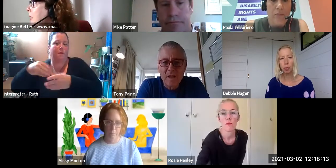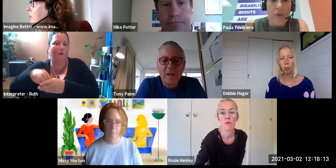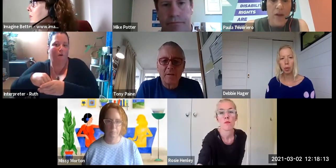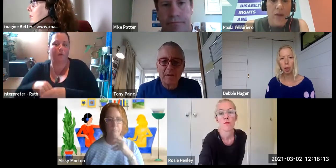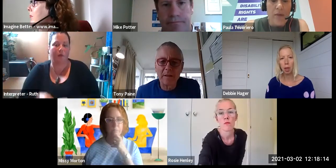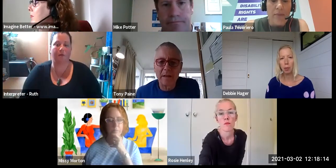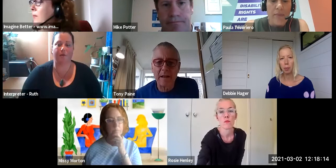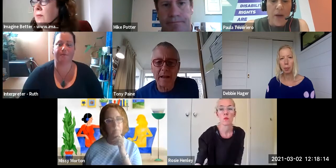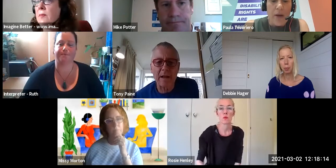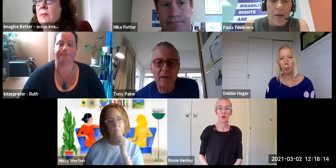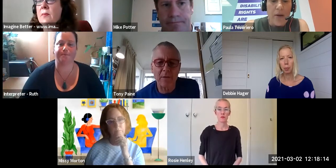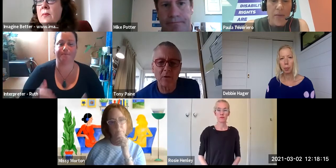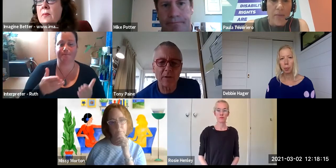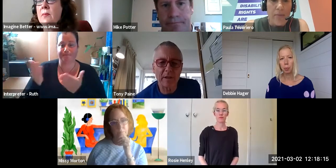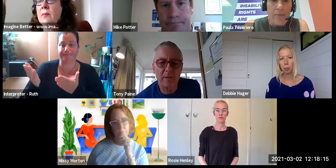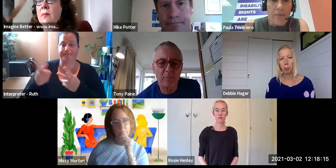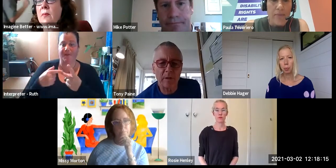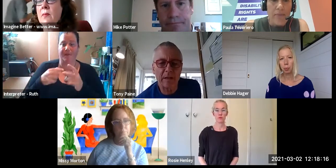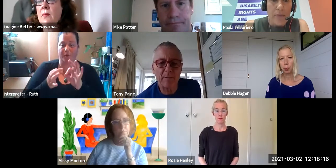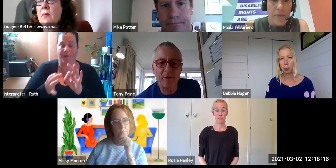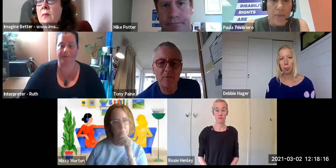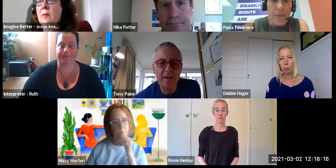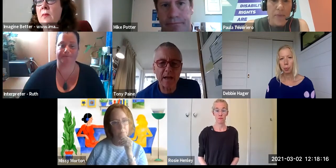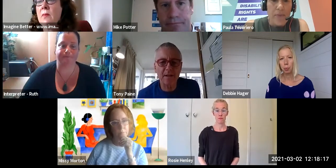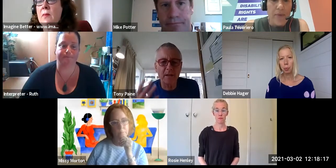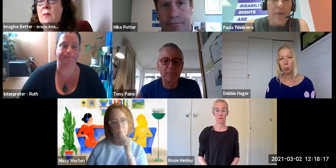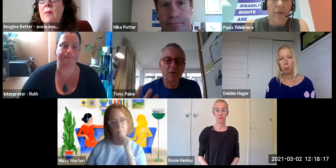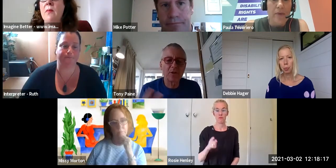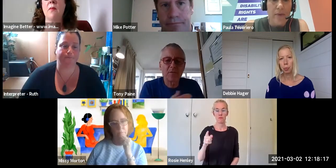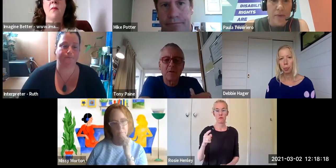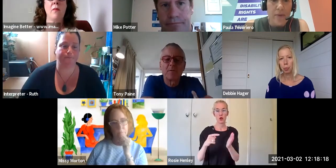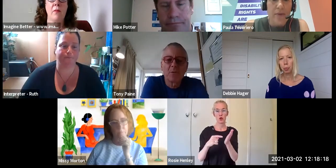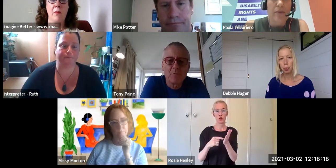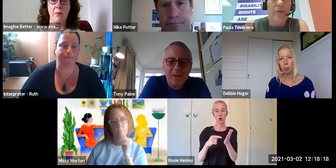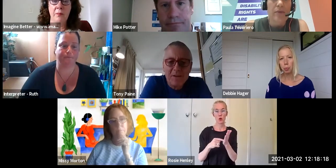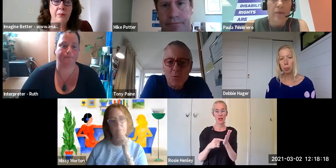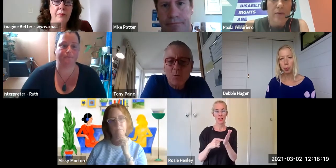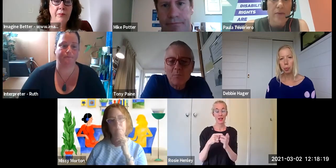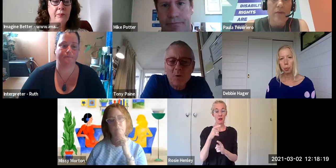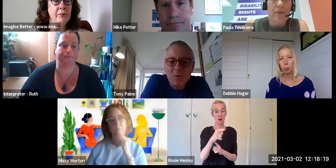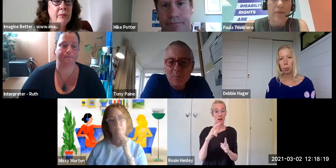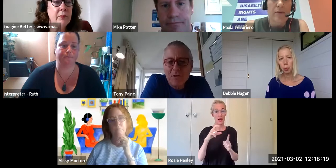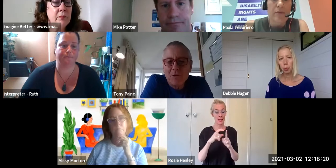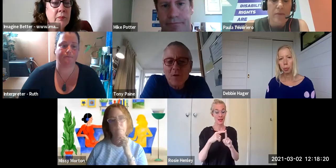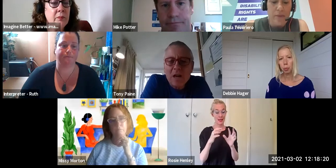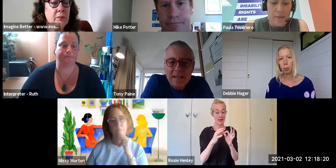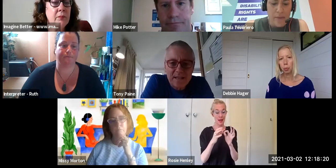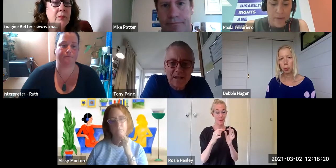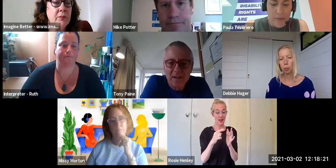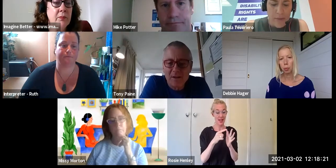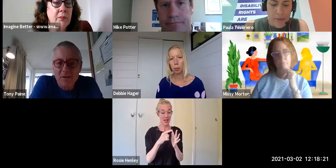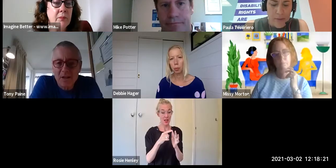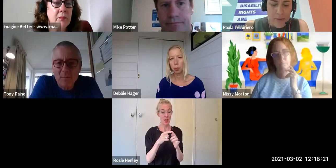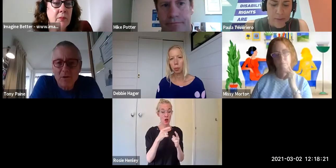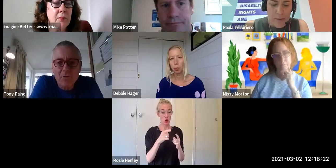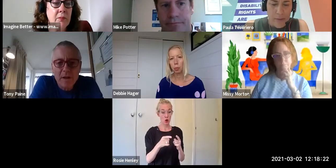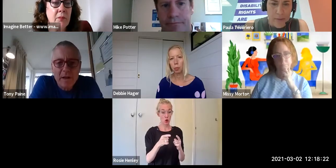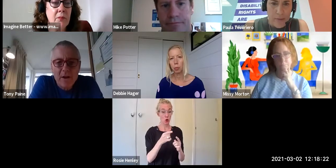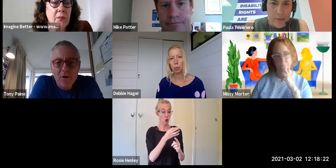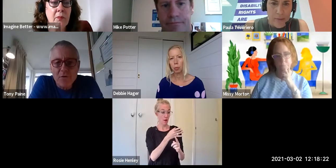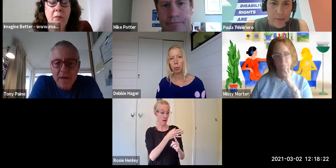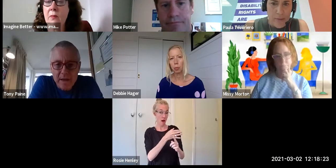[Tony Paine] Debbie, you've started that process so what would be your advice to someone who